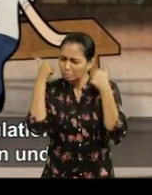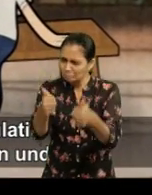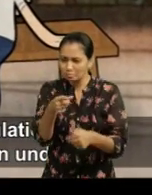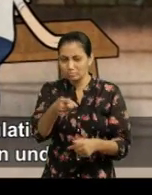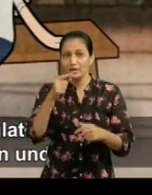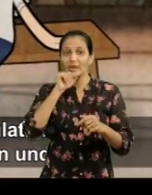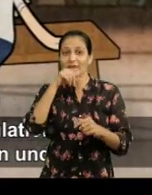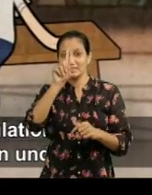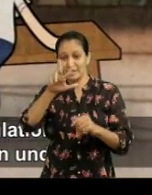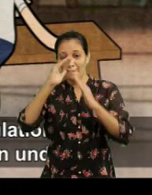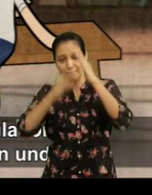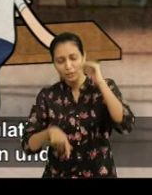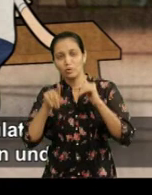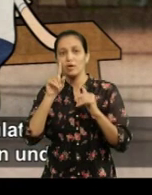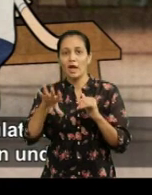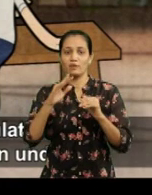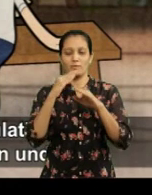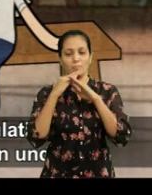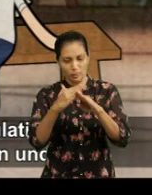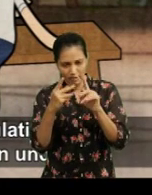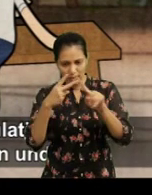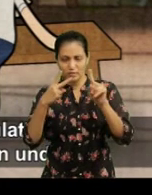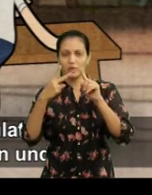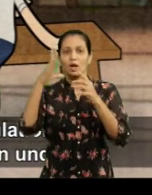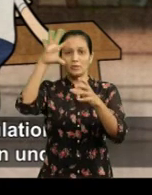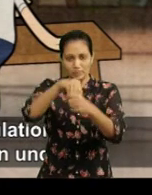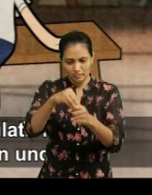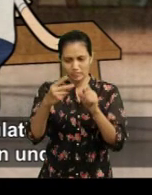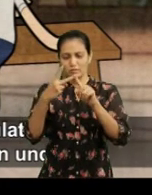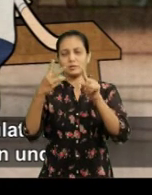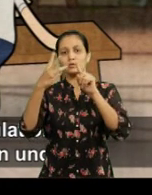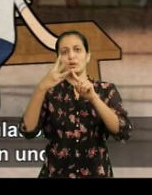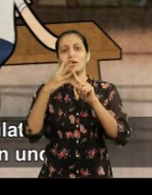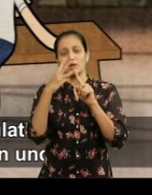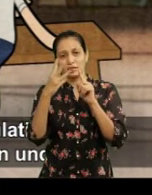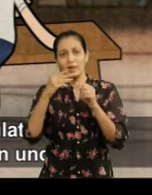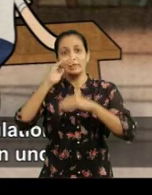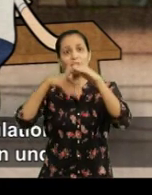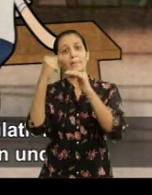All children under 18 have rights for protection, Participation and development.